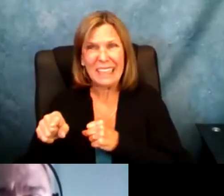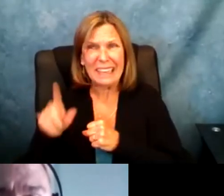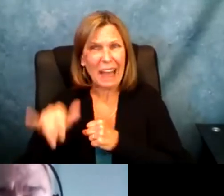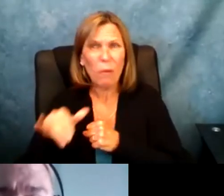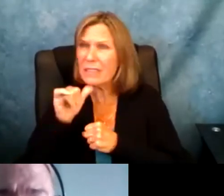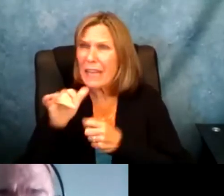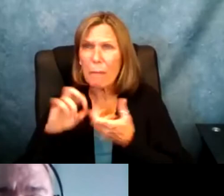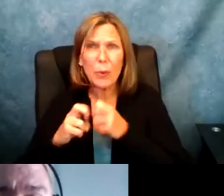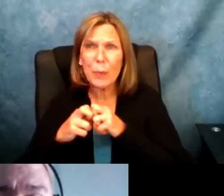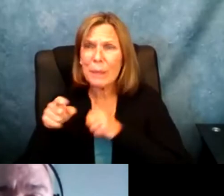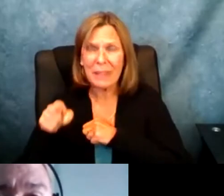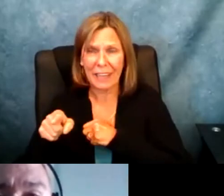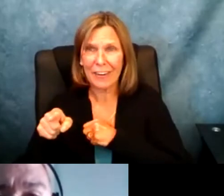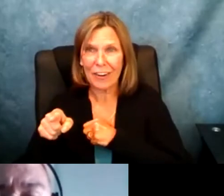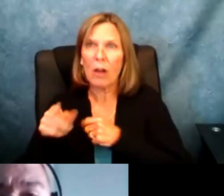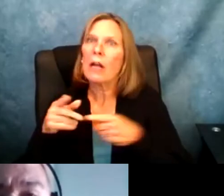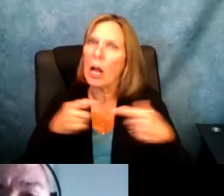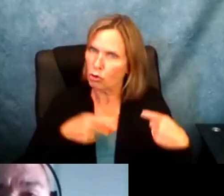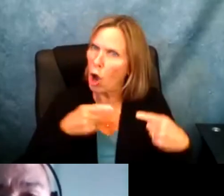it was all one floor.